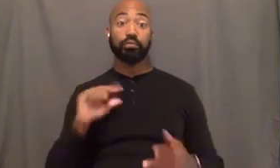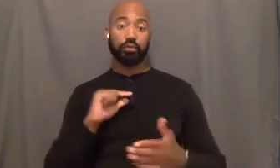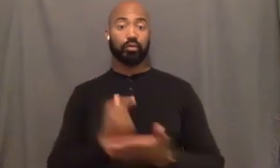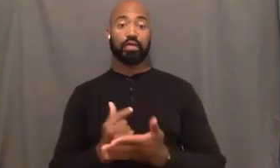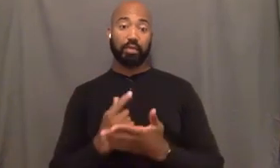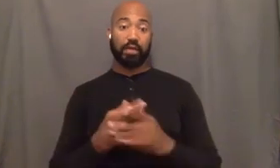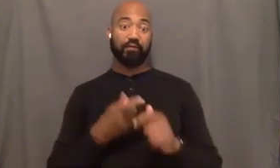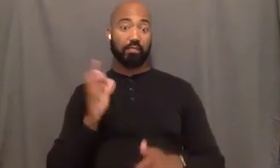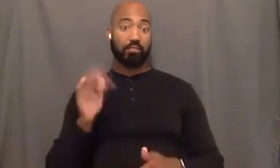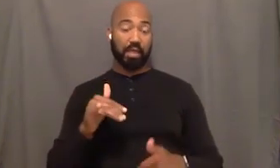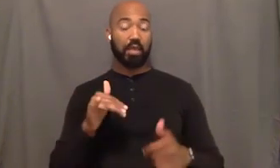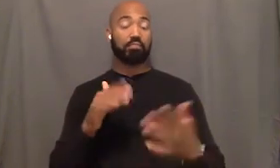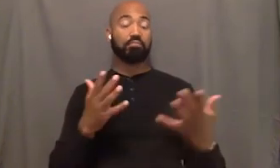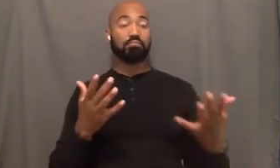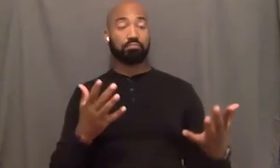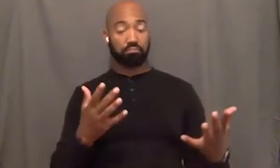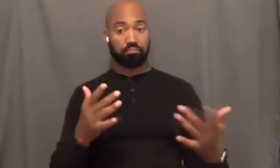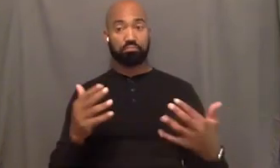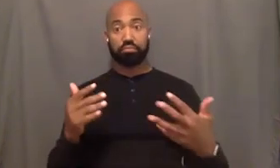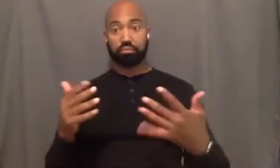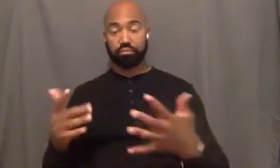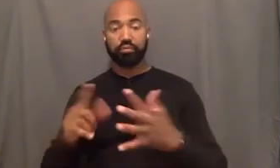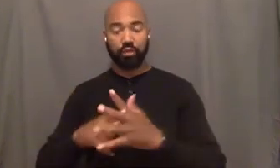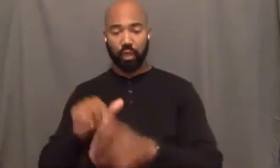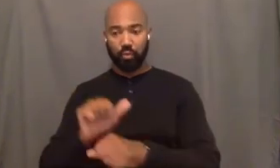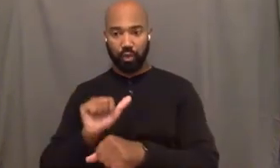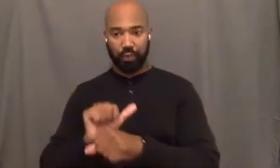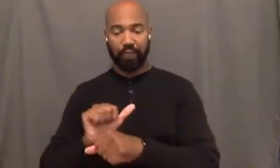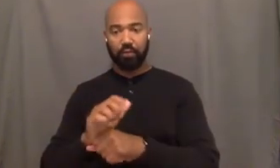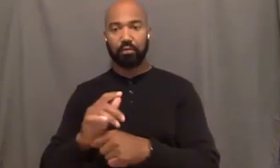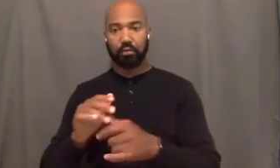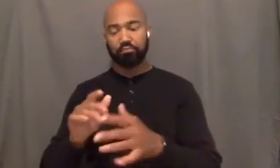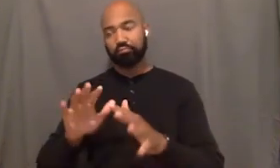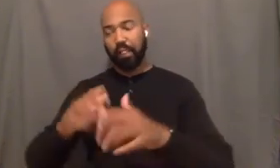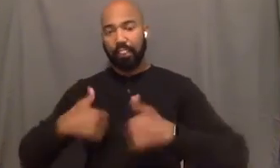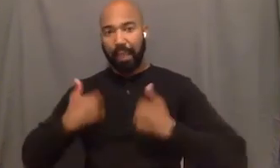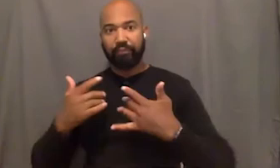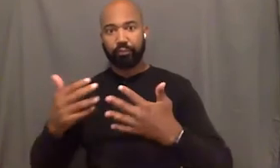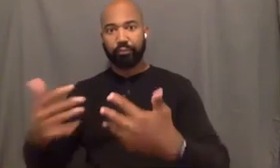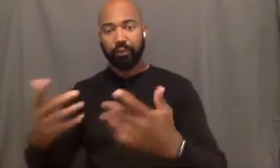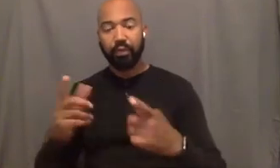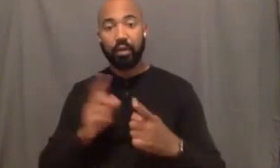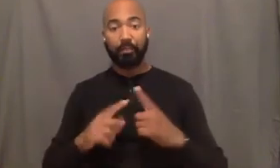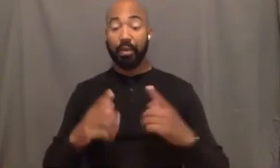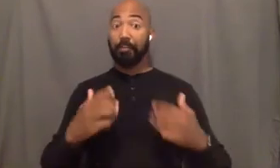and then you start working and you know X Y Z. But my overall dream in life is to